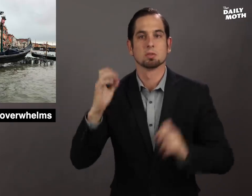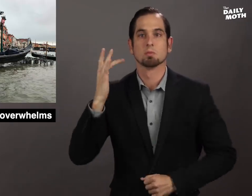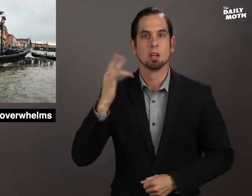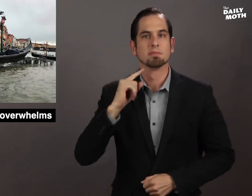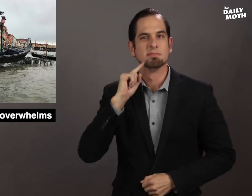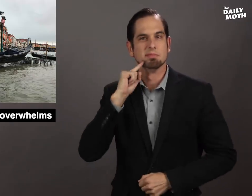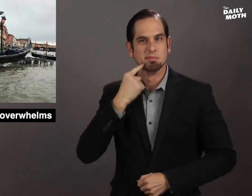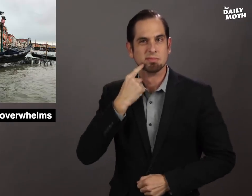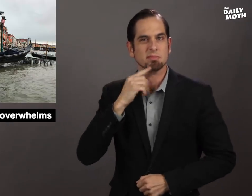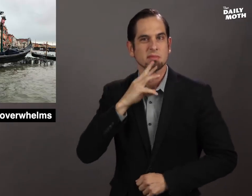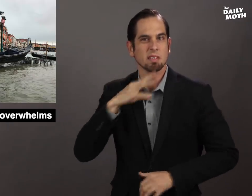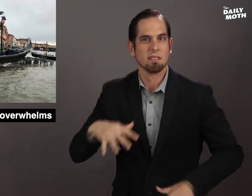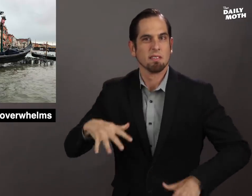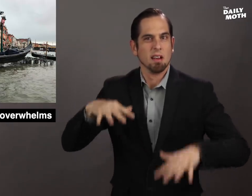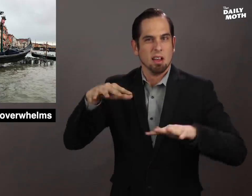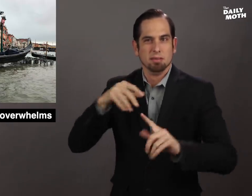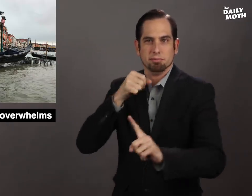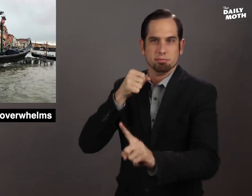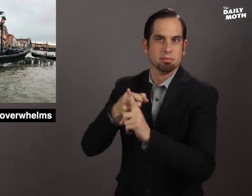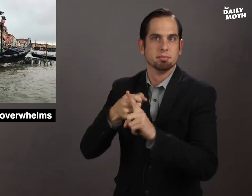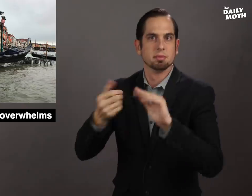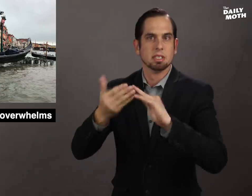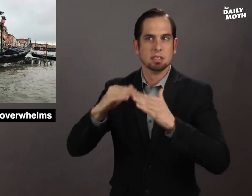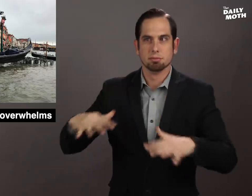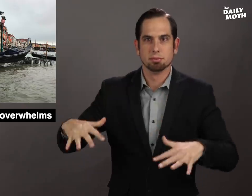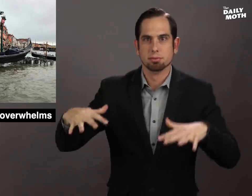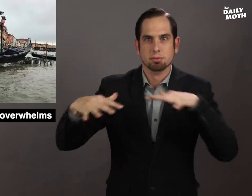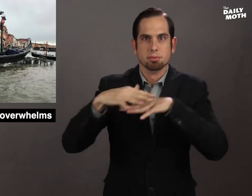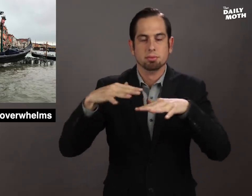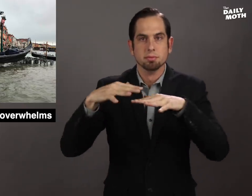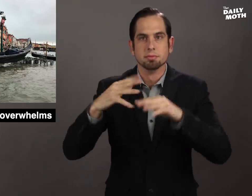over severe flooding that has hit the city.